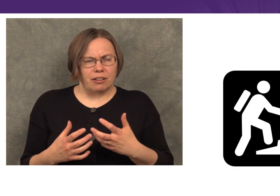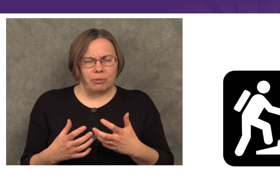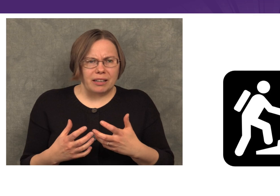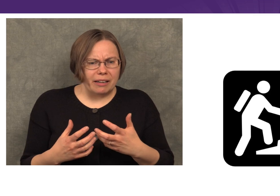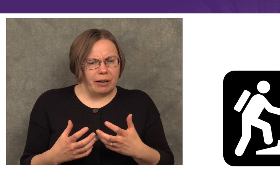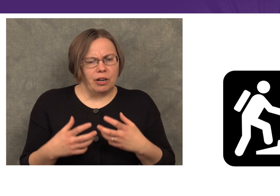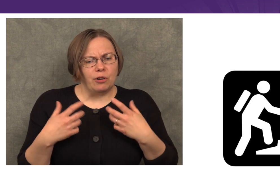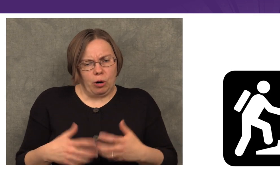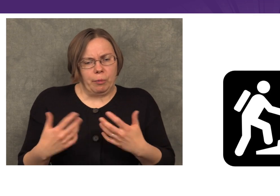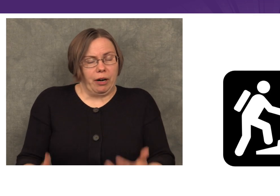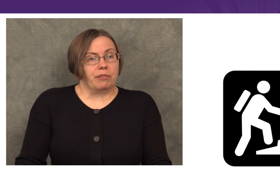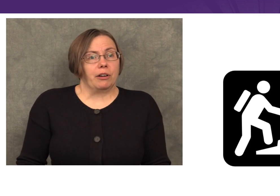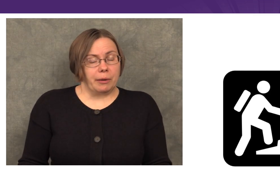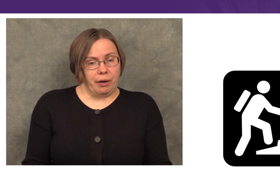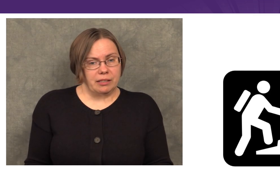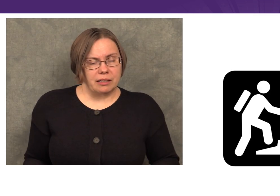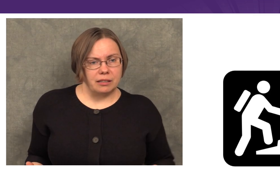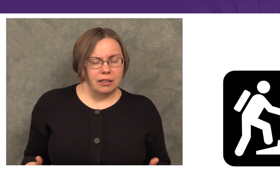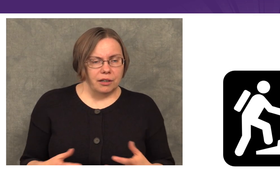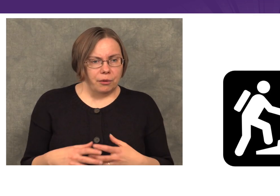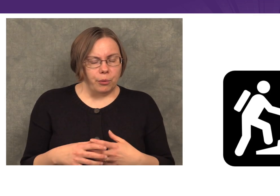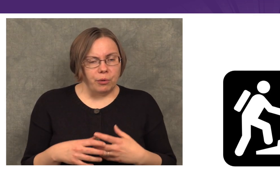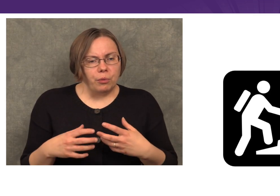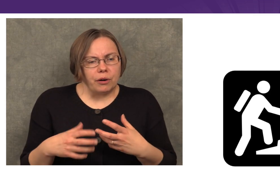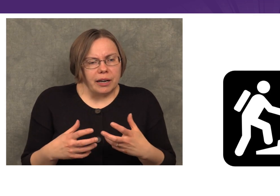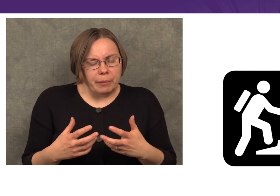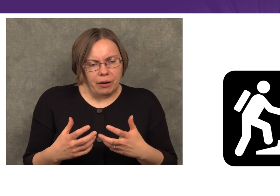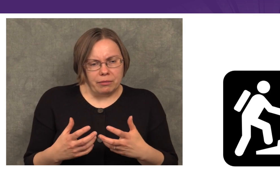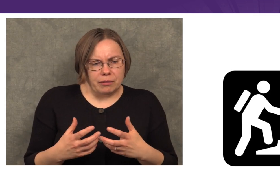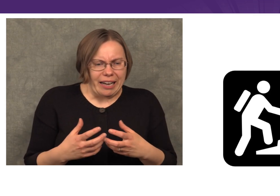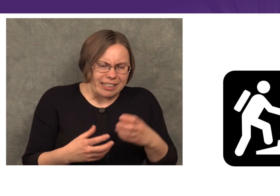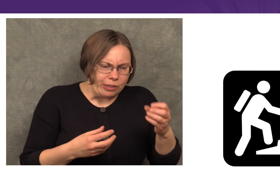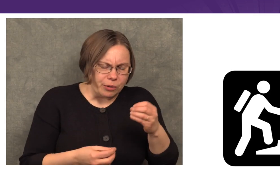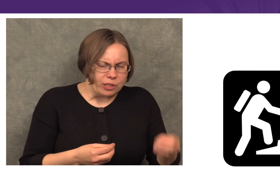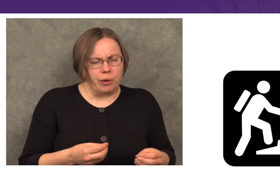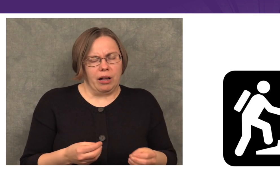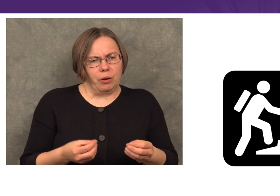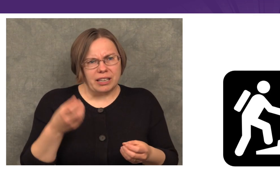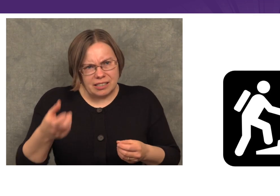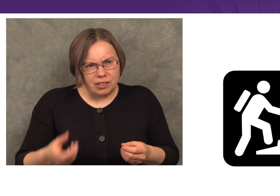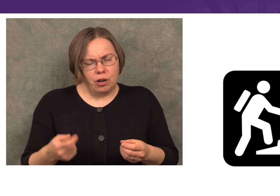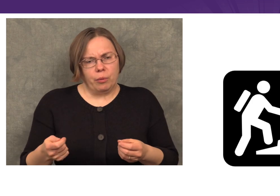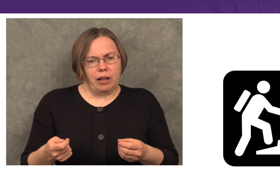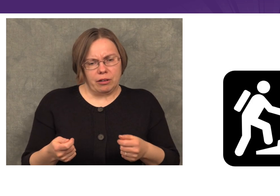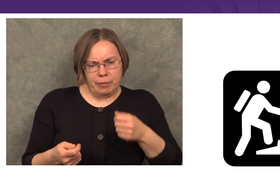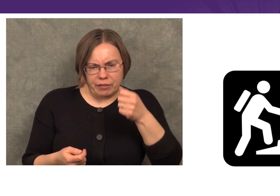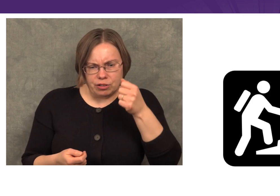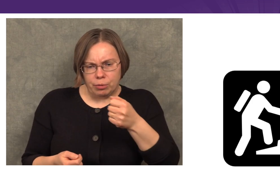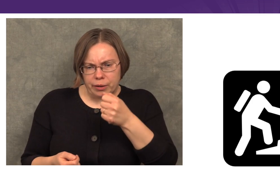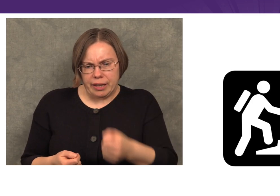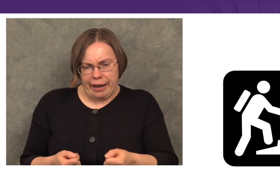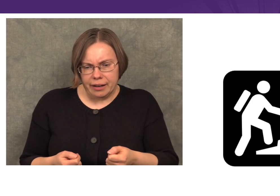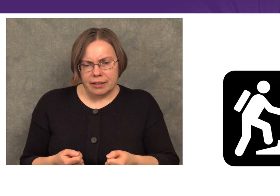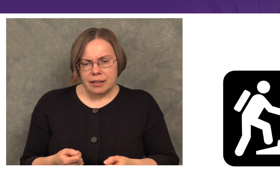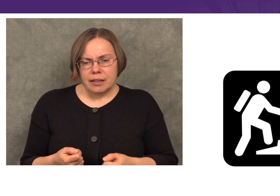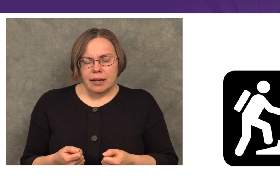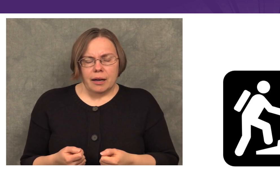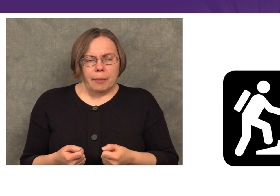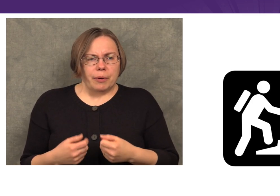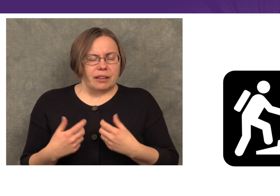that are really a normal part of the learning process. We worry about “I didn’t do this well” or “this didn’t go well” or “I’m having trouble with that,”